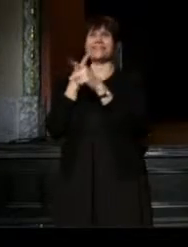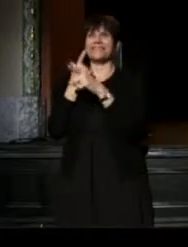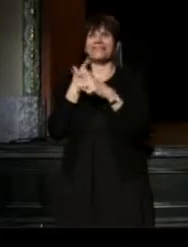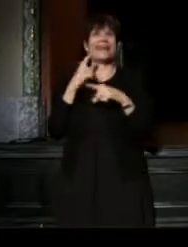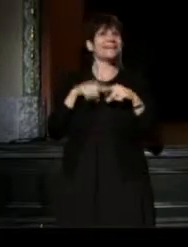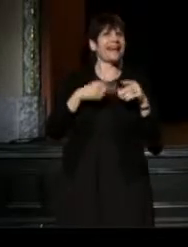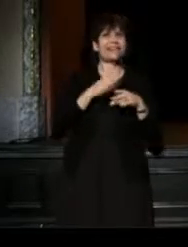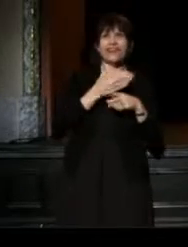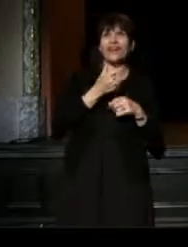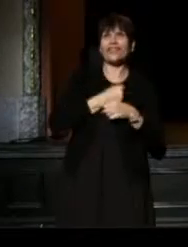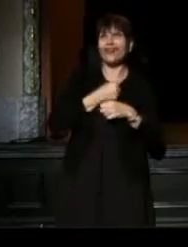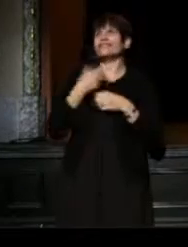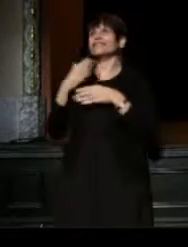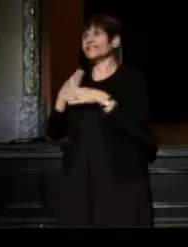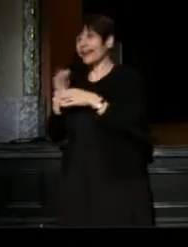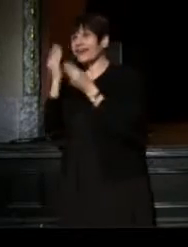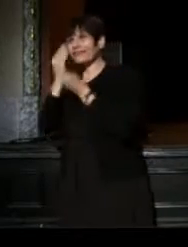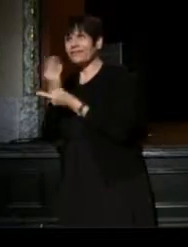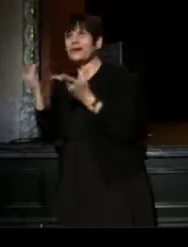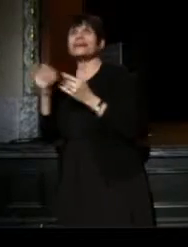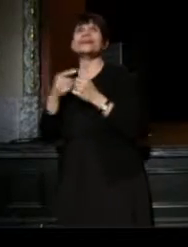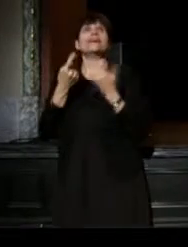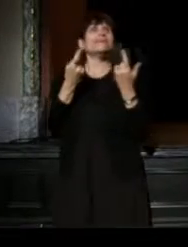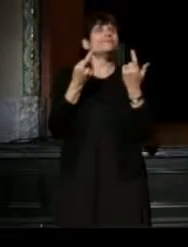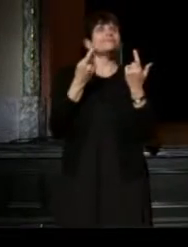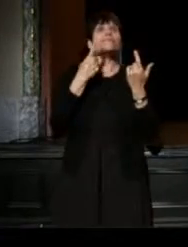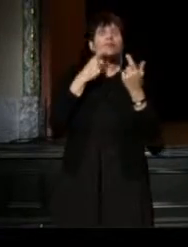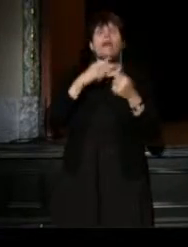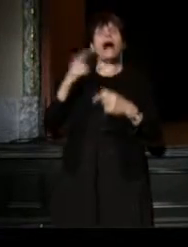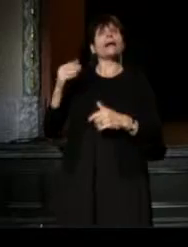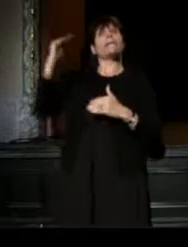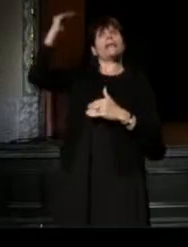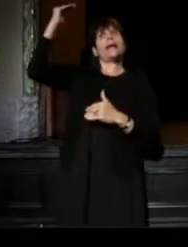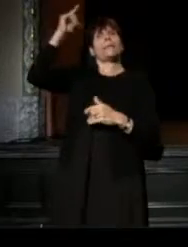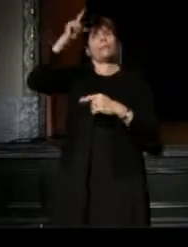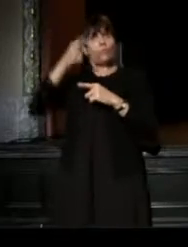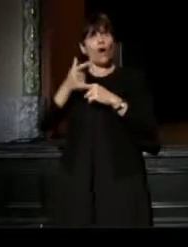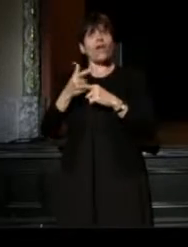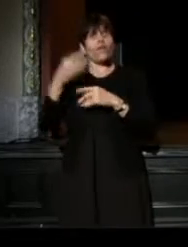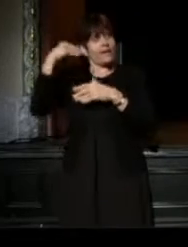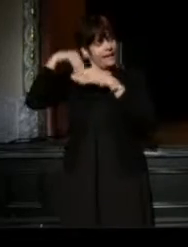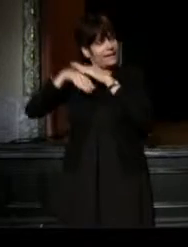And big love to my big brother, who assured me, "Even in our dreams we are alone, sis."